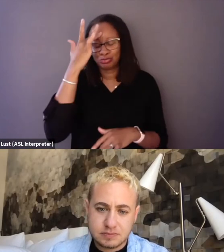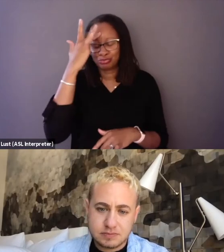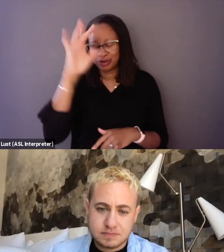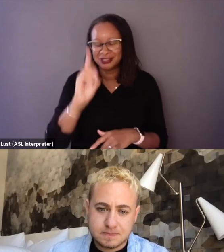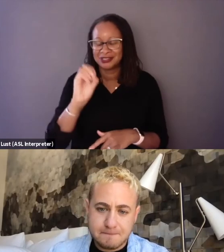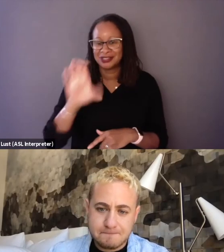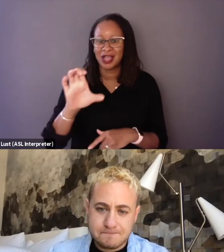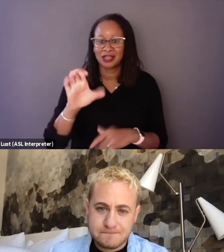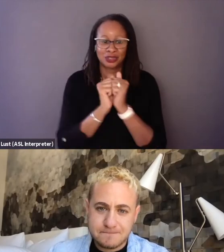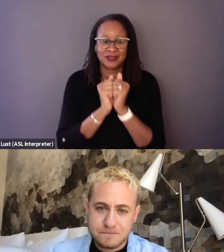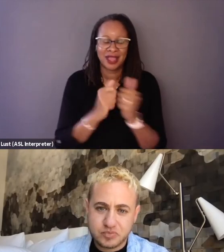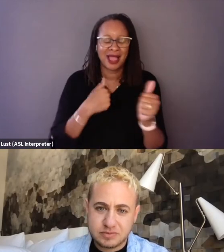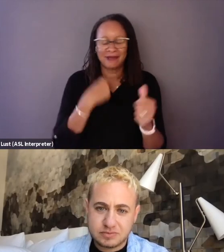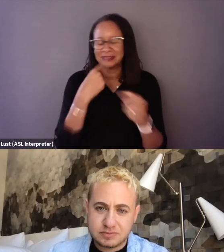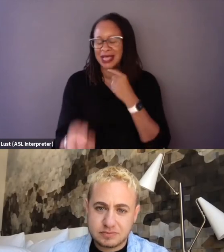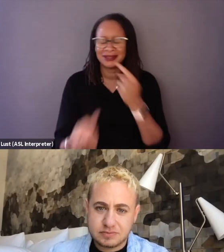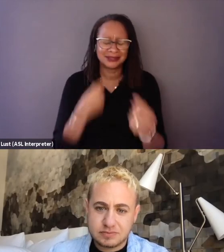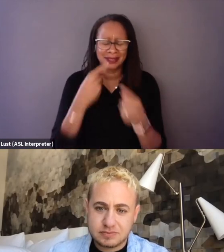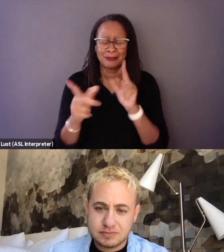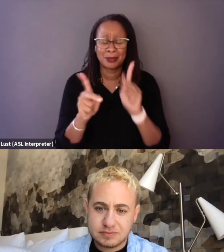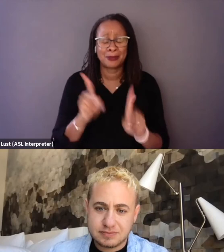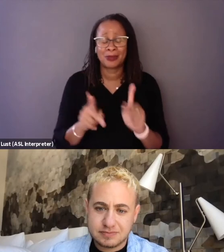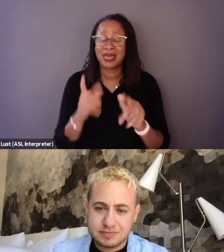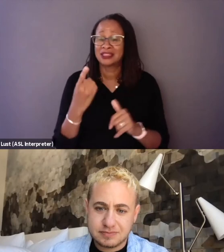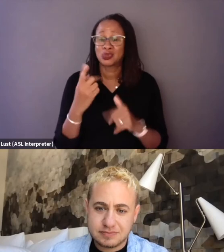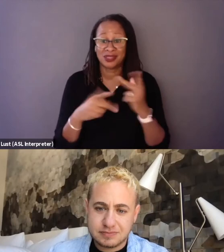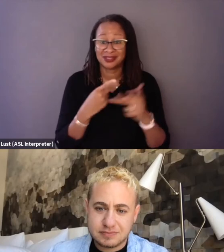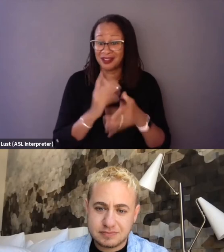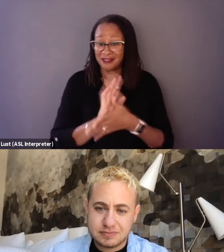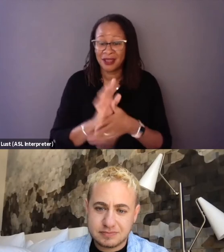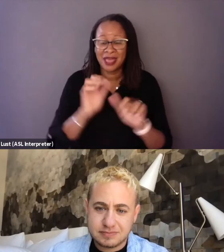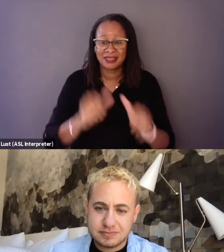I've been telling people that this is one of those films that could have been a great resource